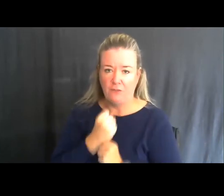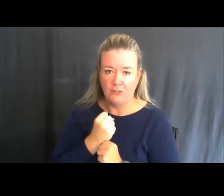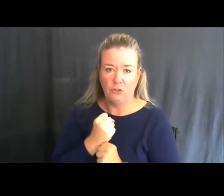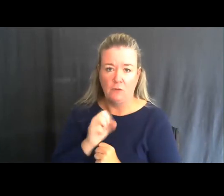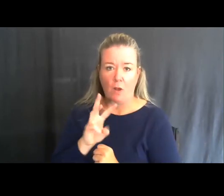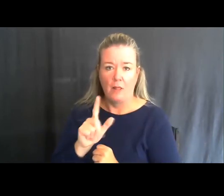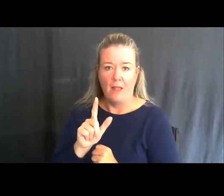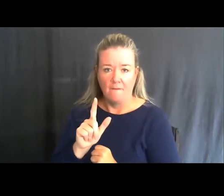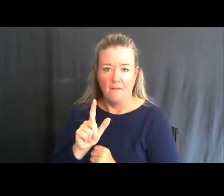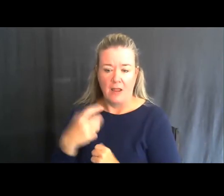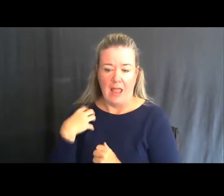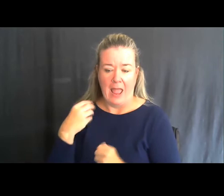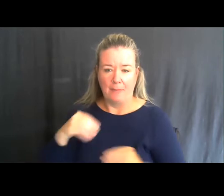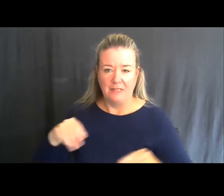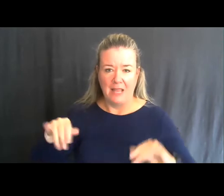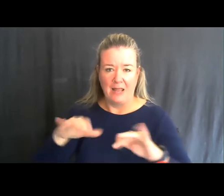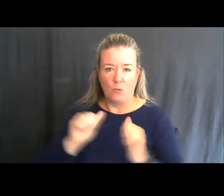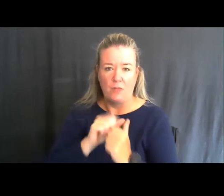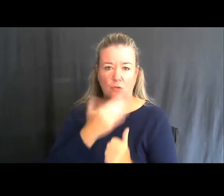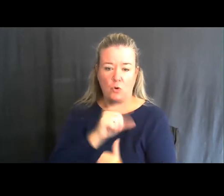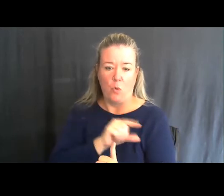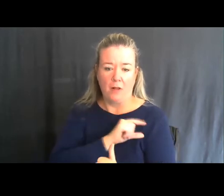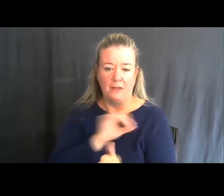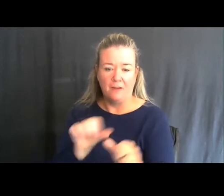and resources, and the quality of the area use.